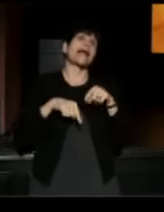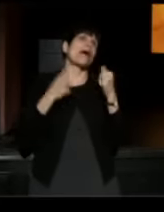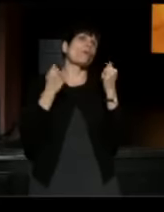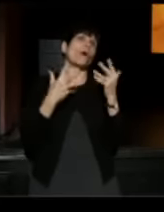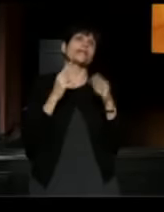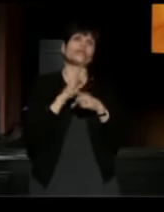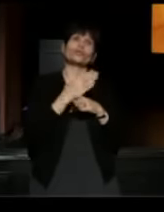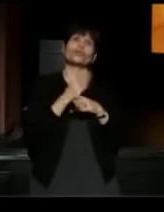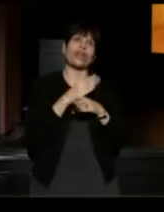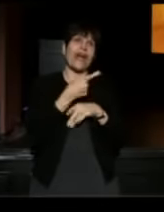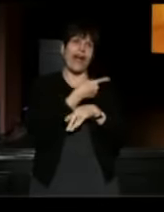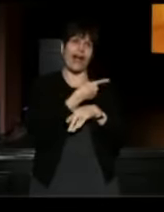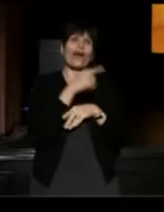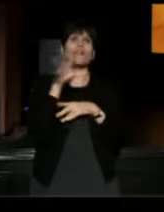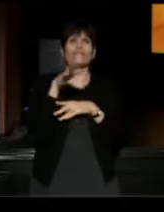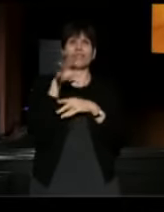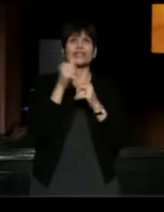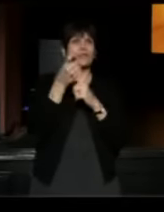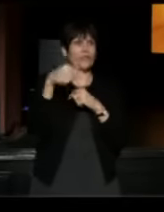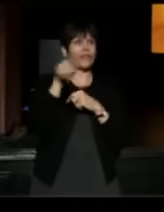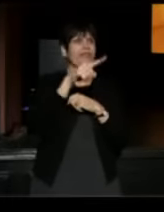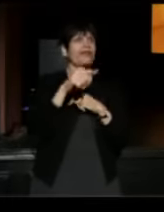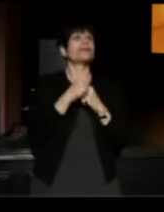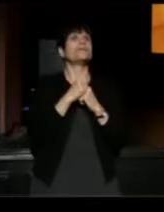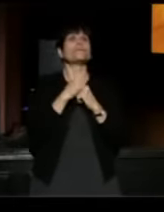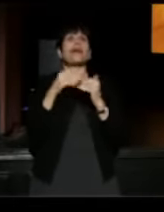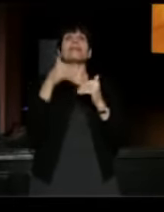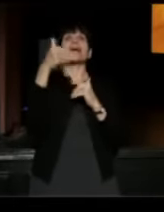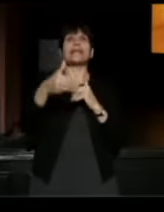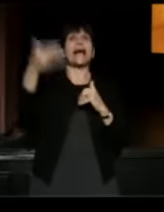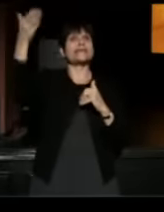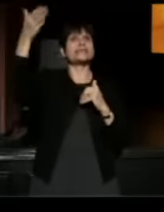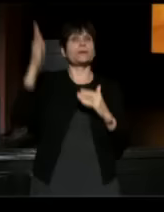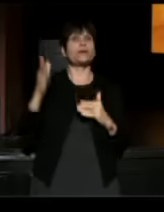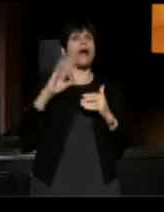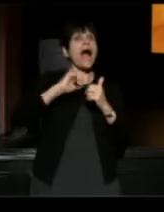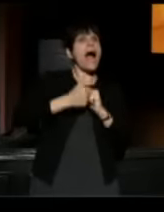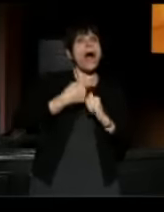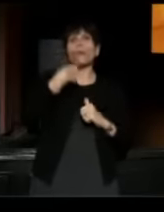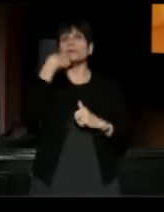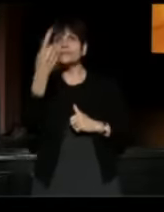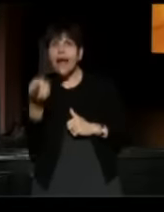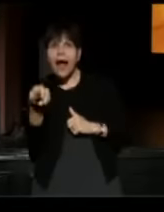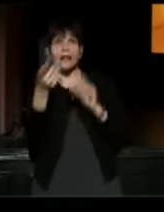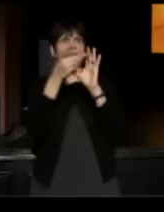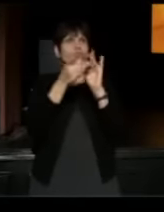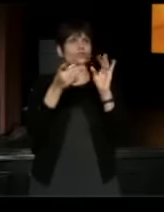Our next plenary speaker may help us reenvision how we tell stories and recommit to the power to change the world.